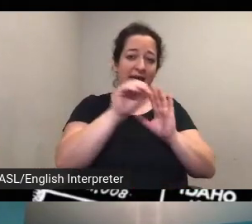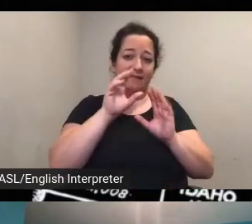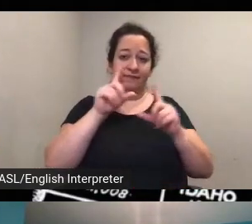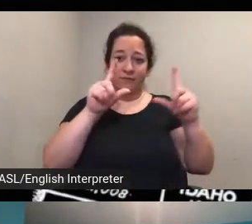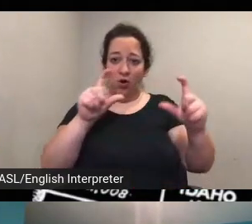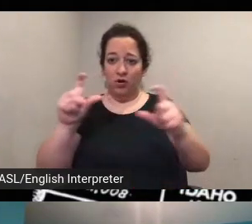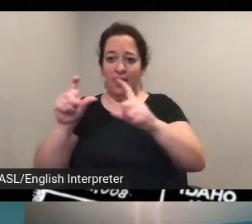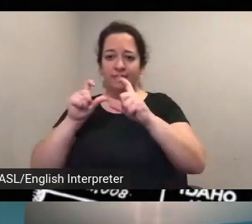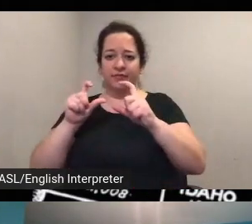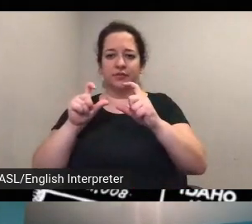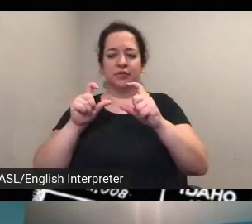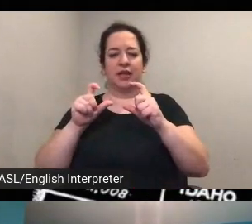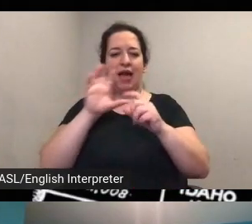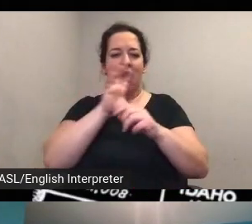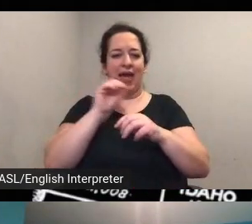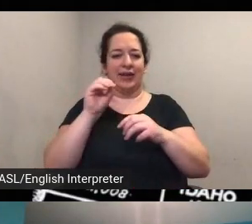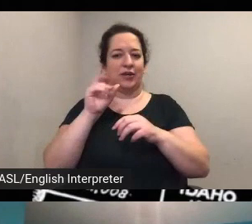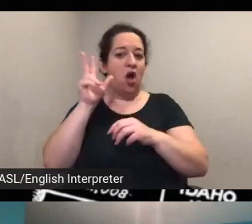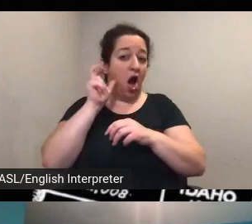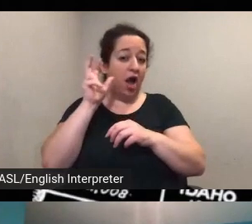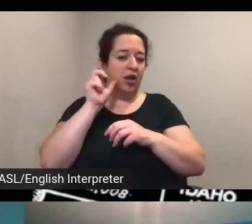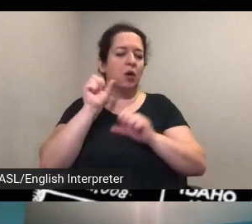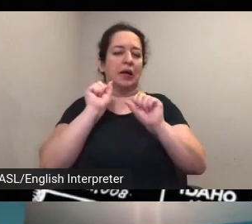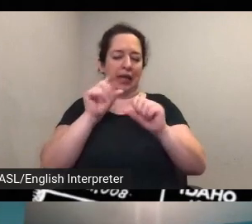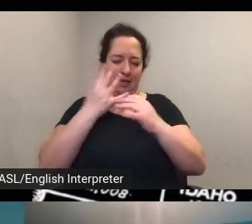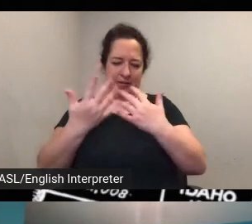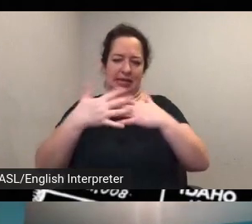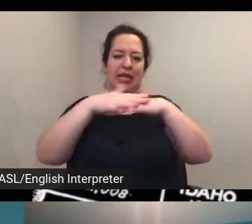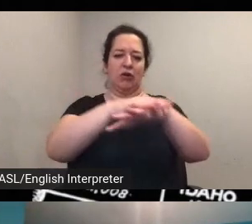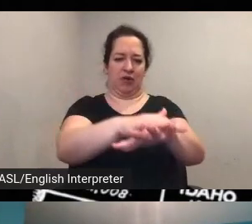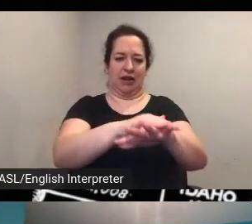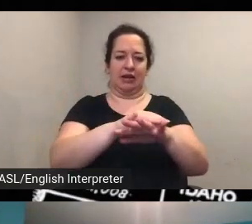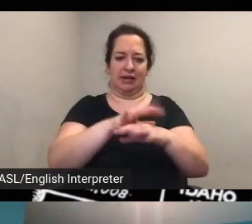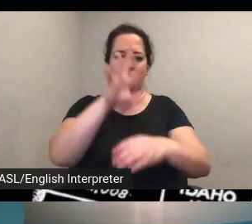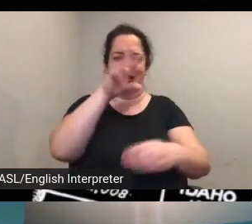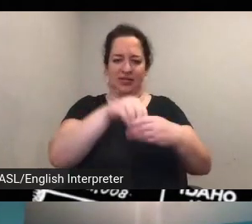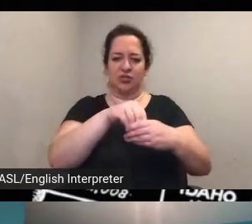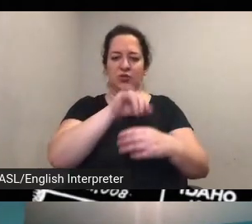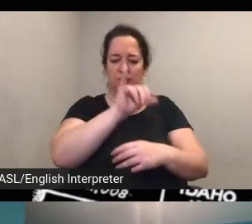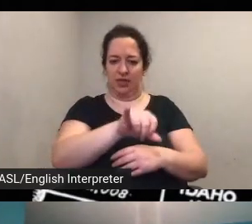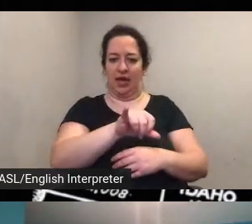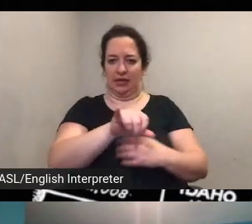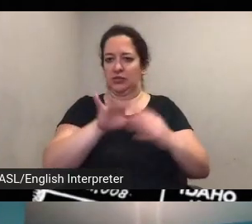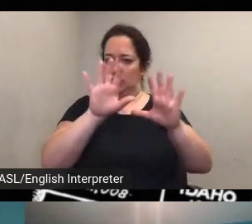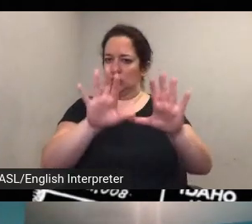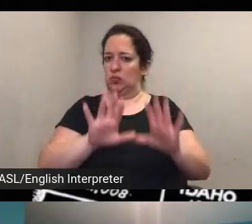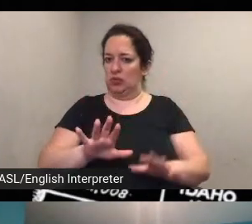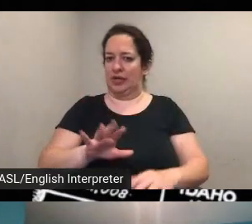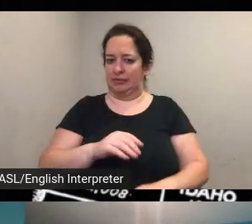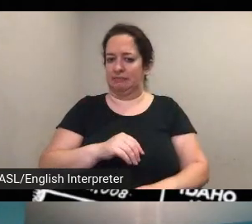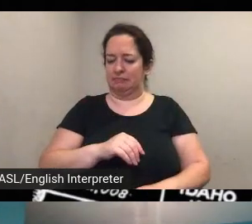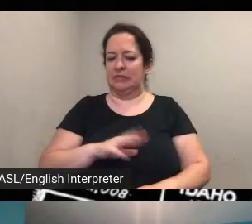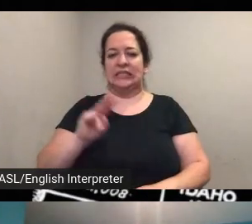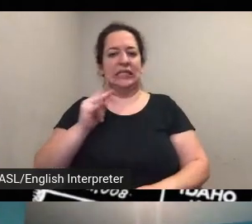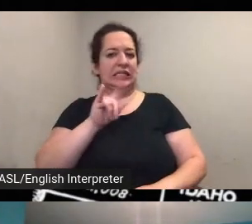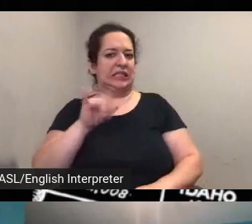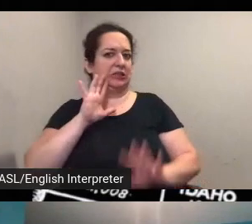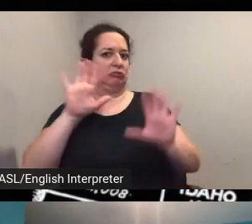in there um audio is something that could be that's great to hear so um i know my colleagues at the peel